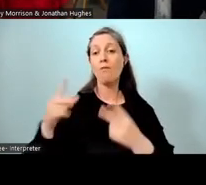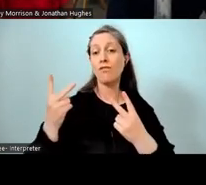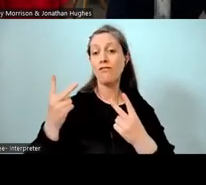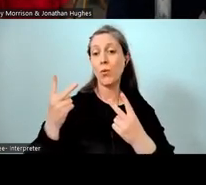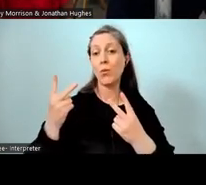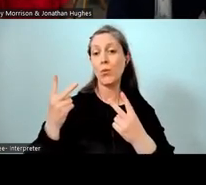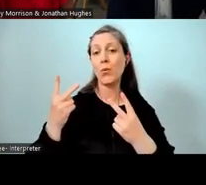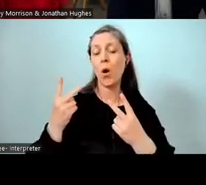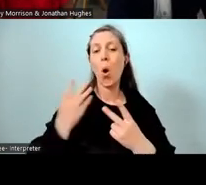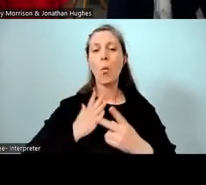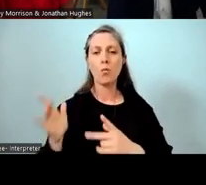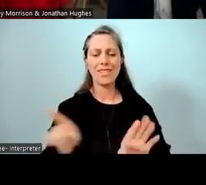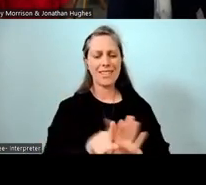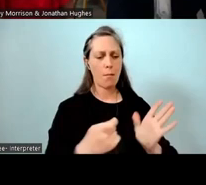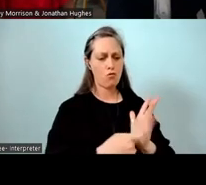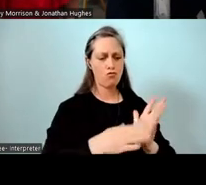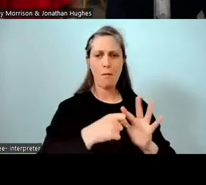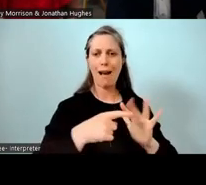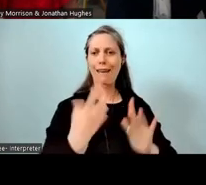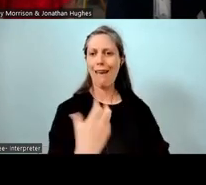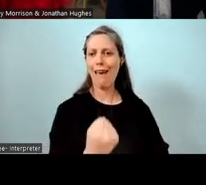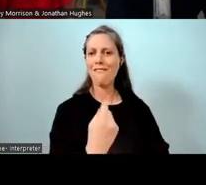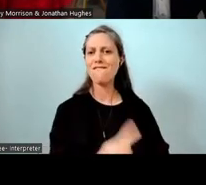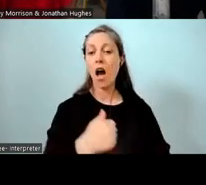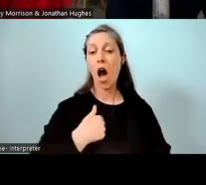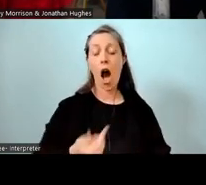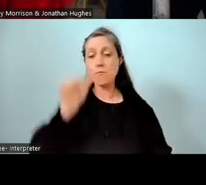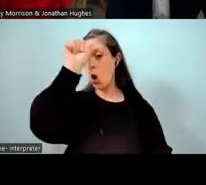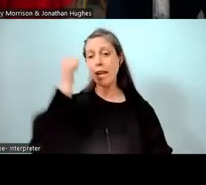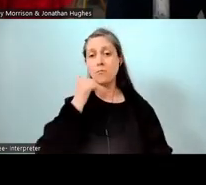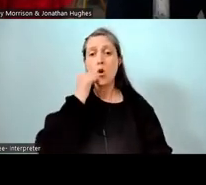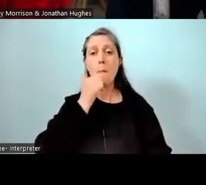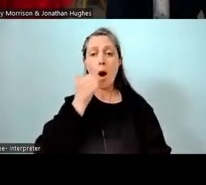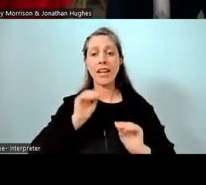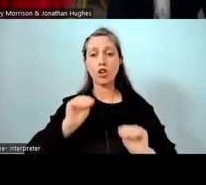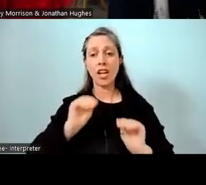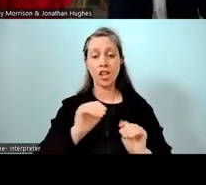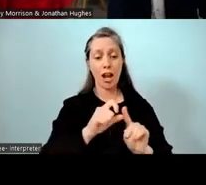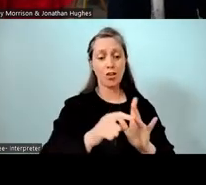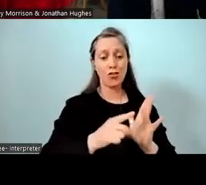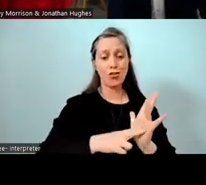As I said, I'm definitely not an expert in Māori education. I know Donovan, first of all, he's an expert in Māori education,